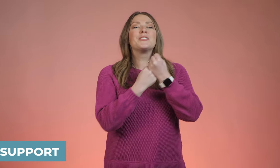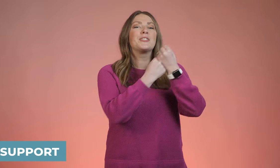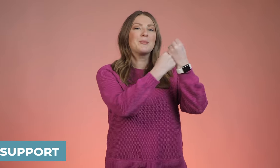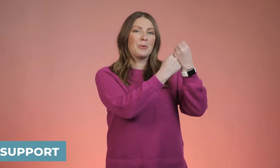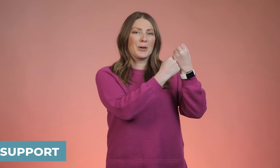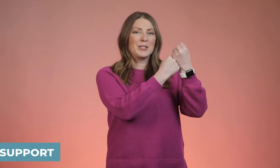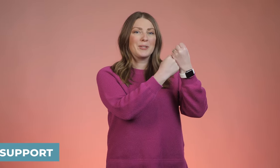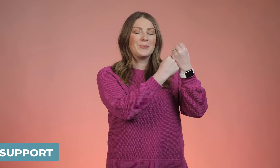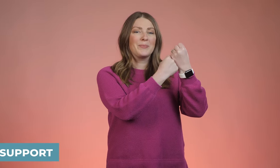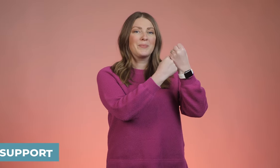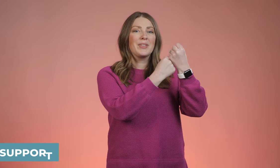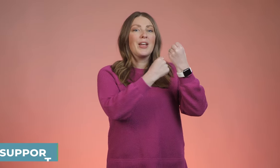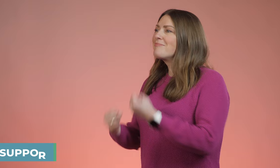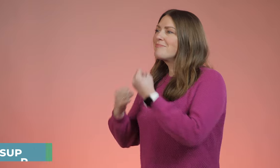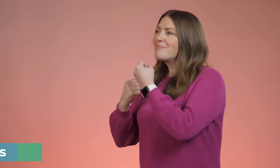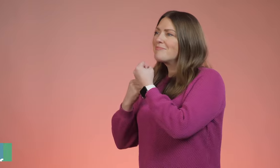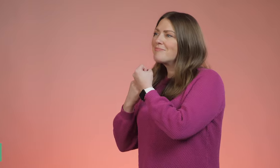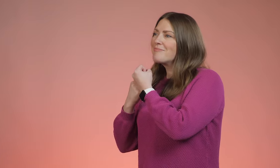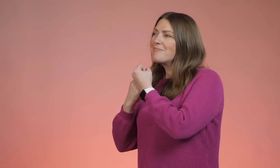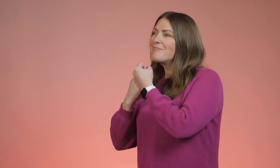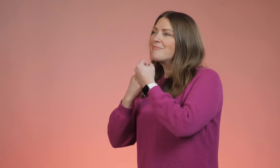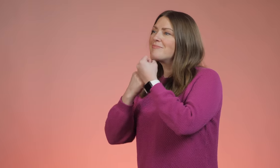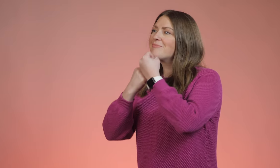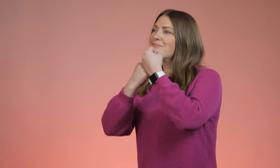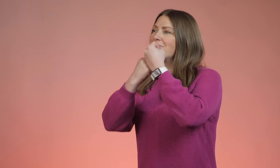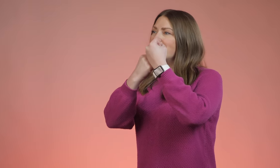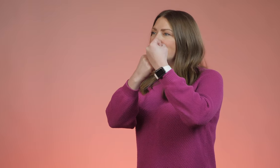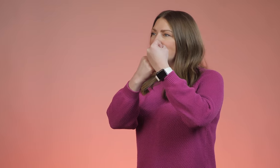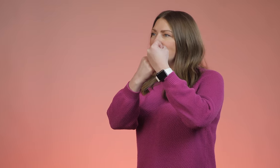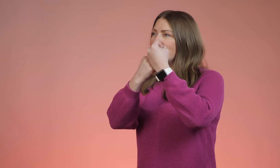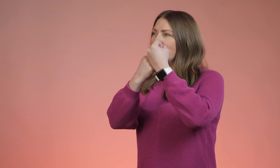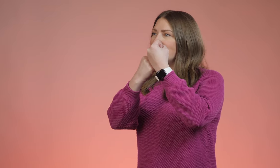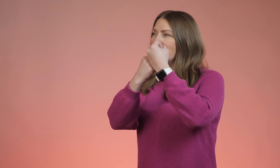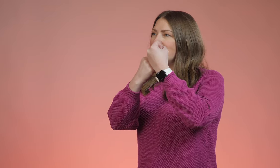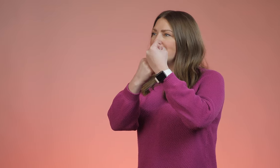support. Your dominant hand is pushing up